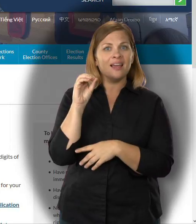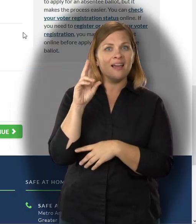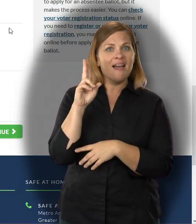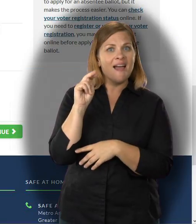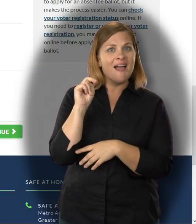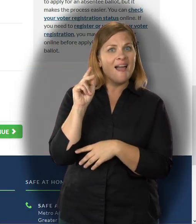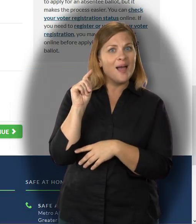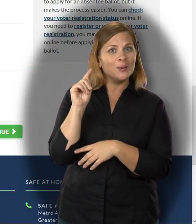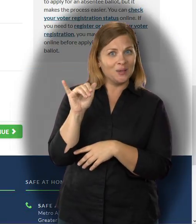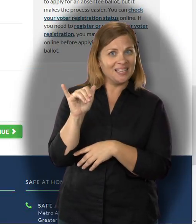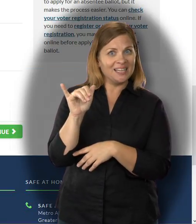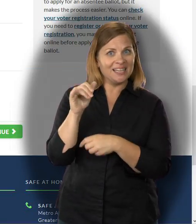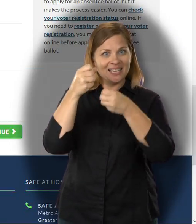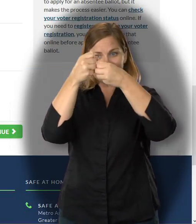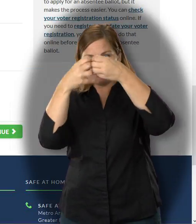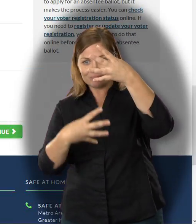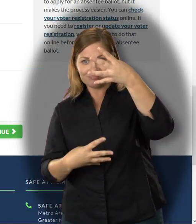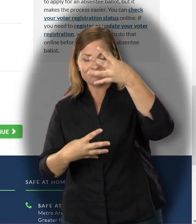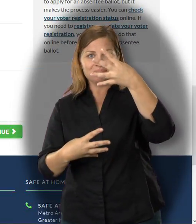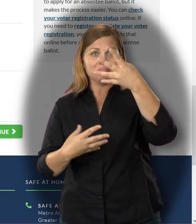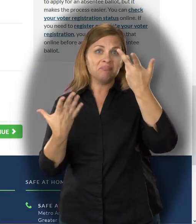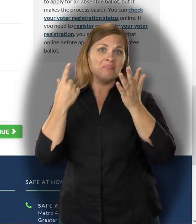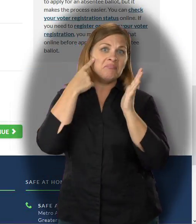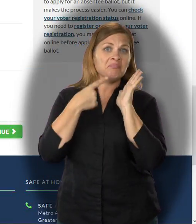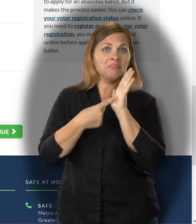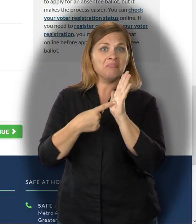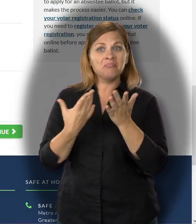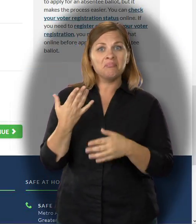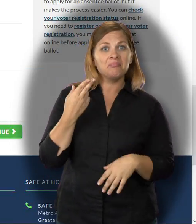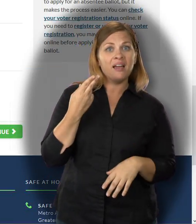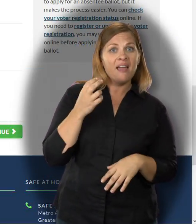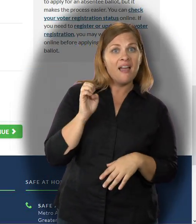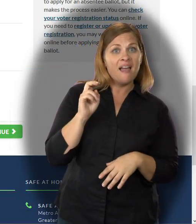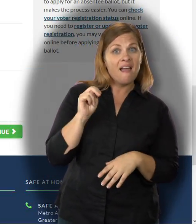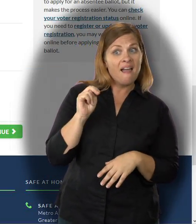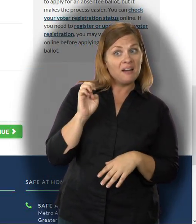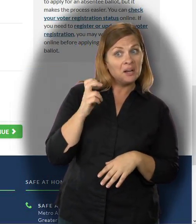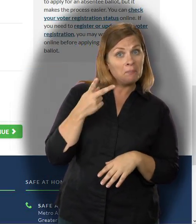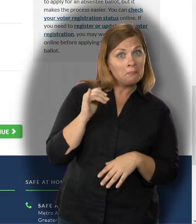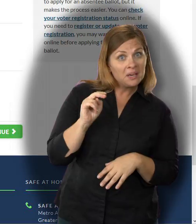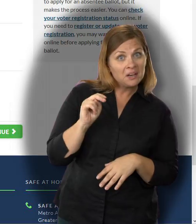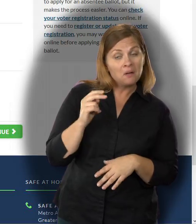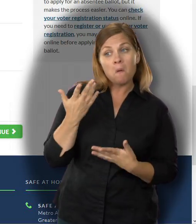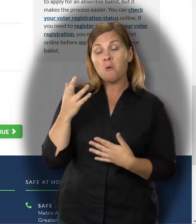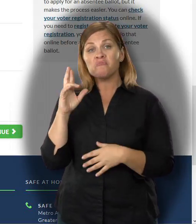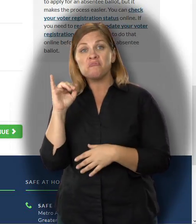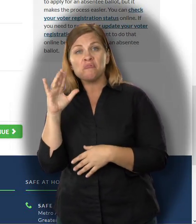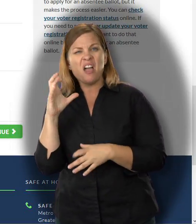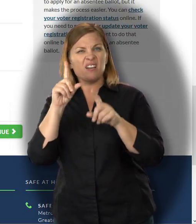First, it asks for the county in which you live (for example, Hennepin or Rice).